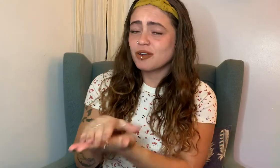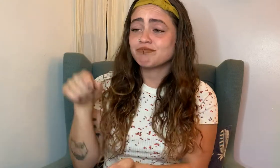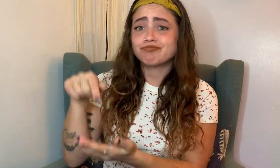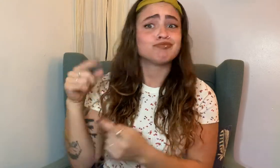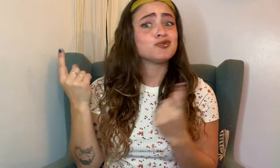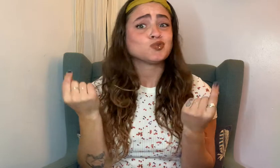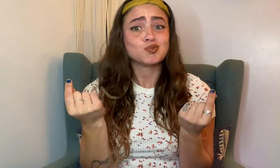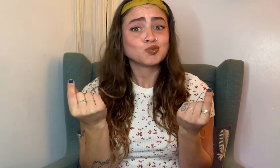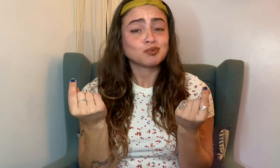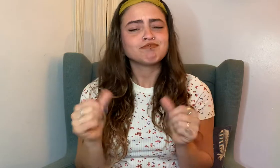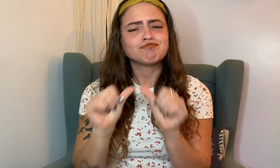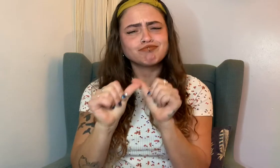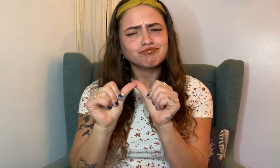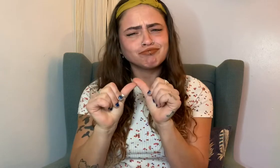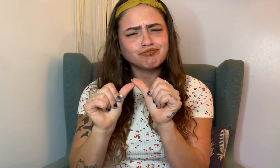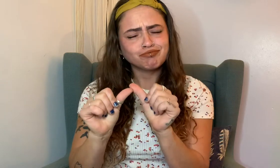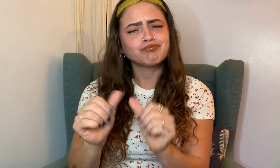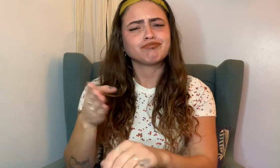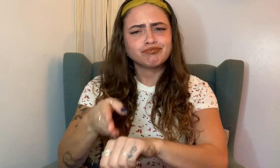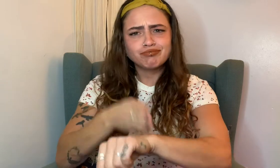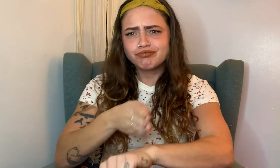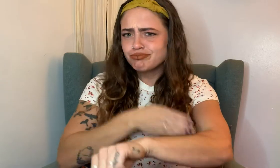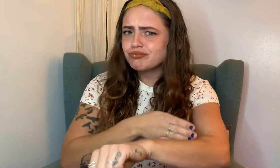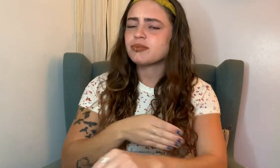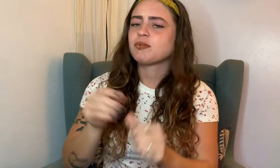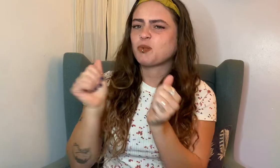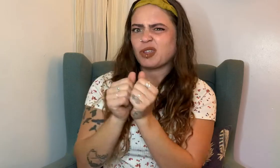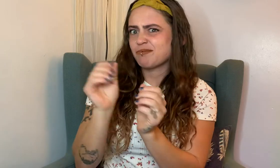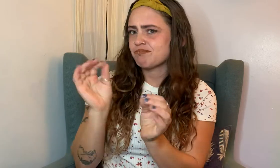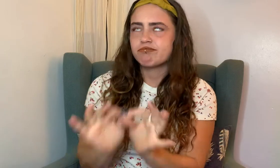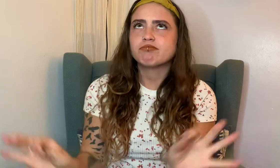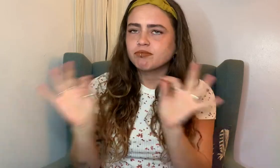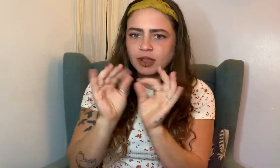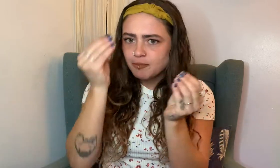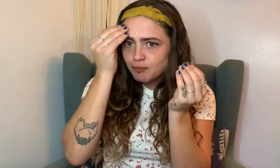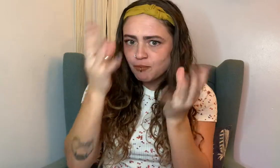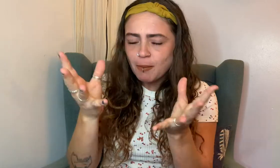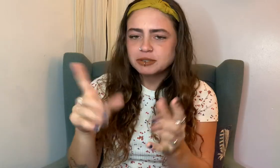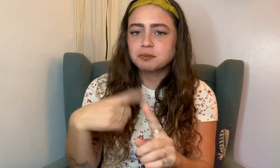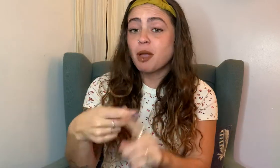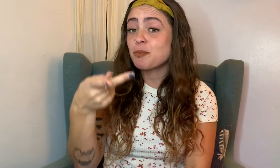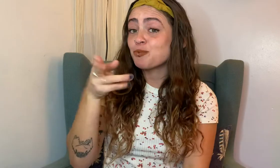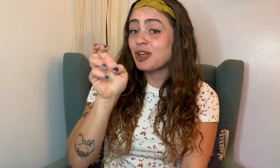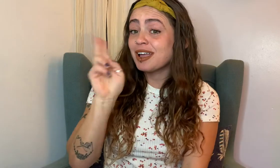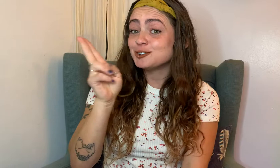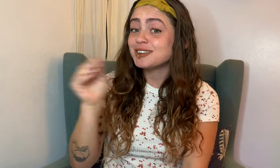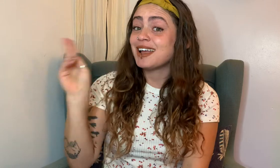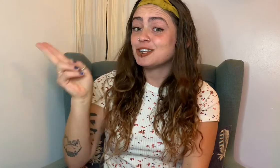consistently updated with vital information about the prehistory and history.